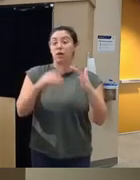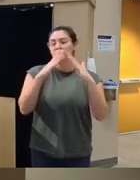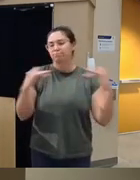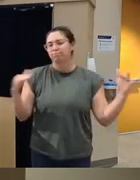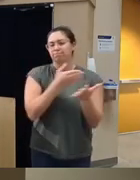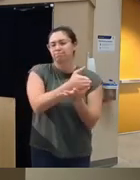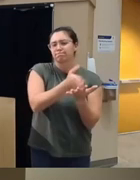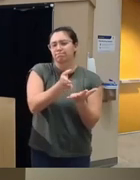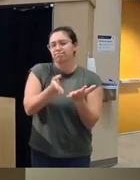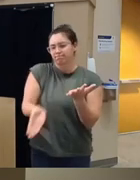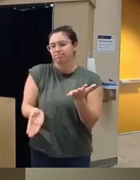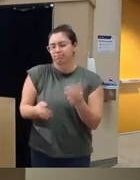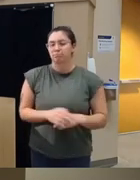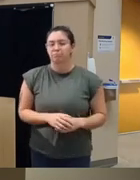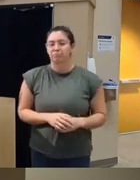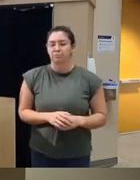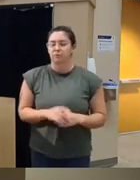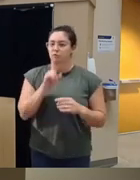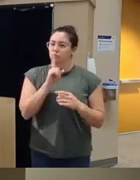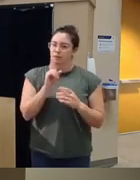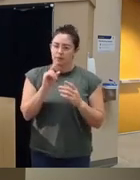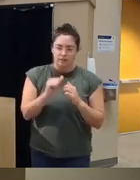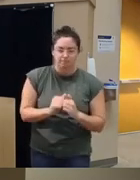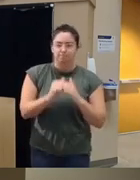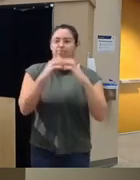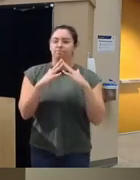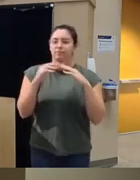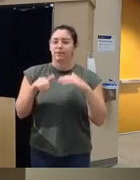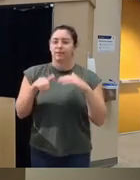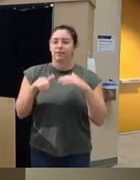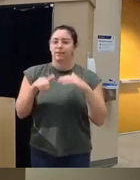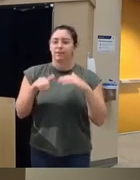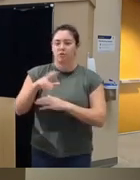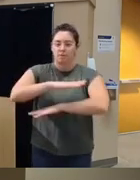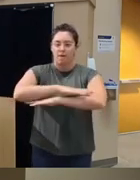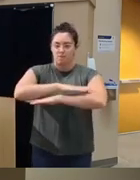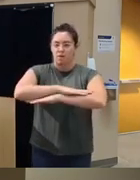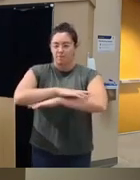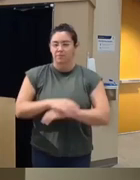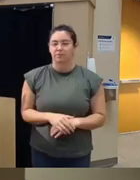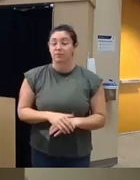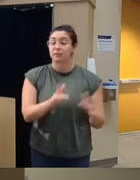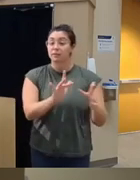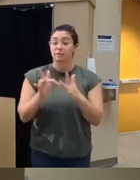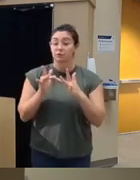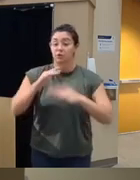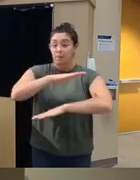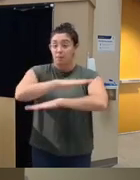group that has helped build the avvatar platform with me so it's the digital platform in of itself